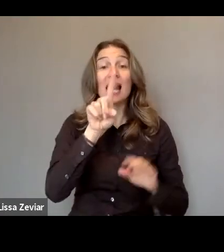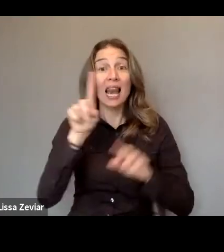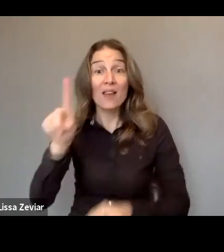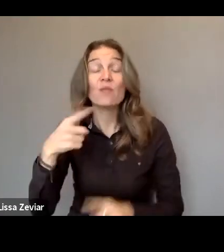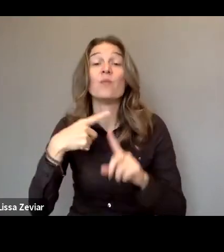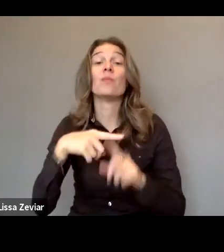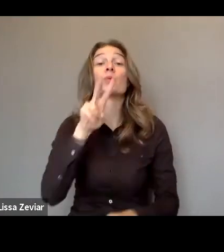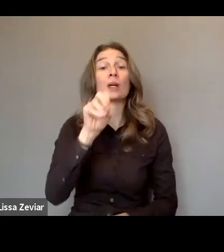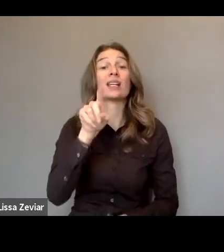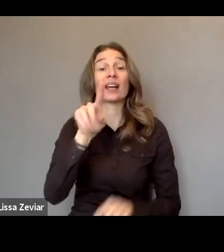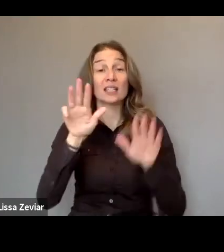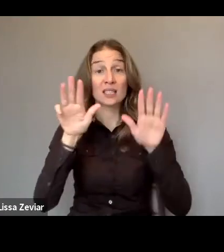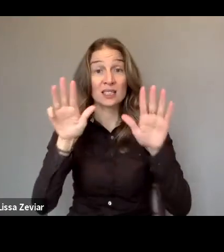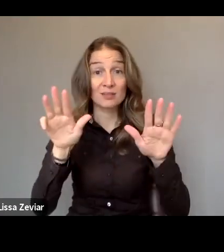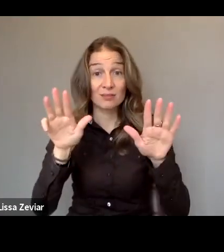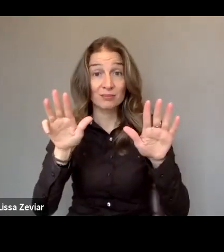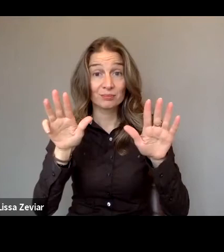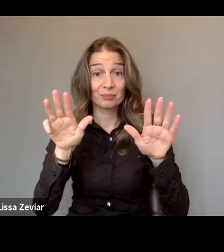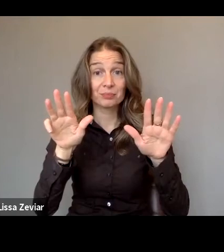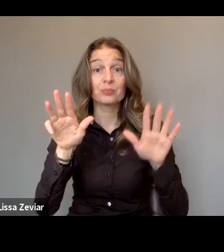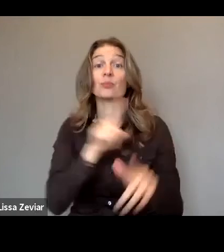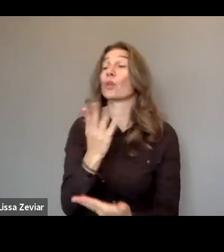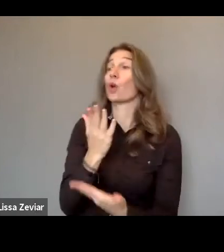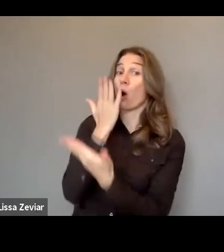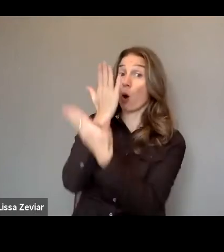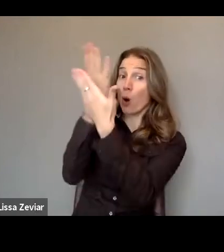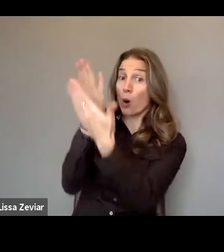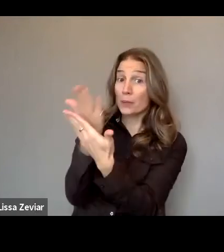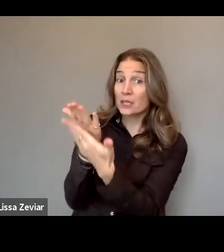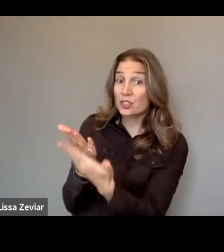These recommendation arch the development of policies aimed